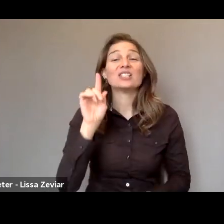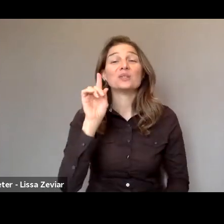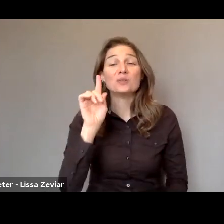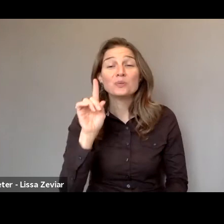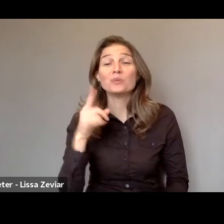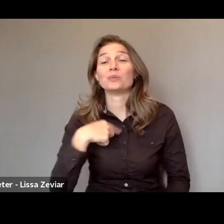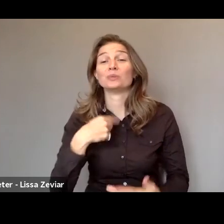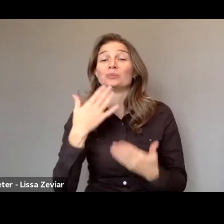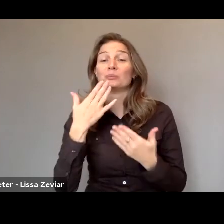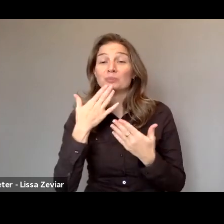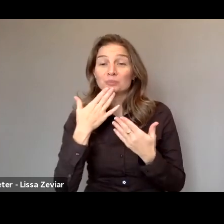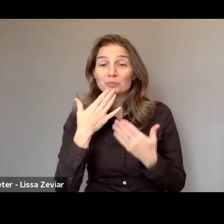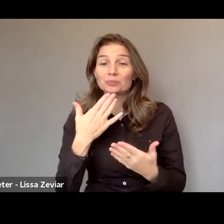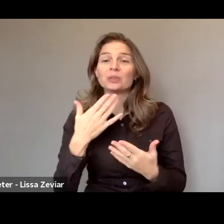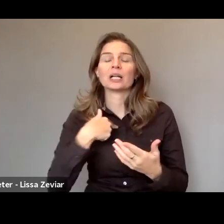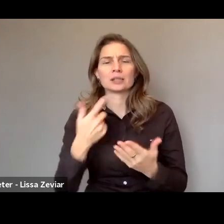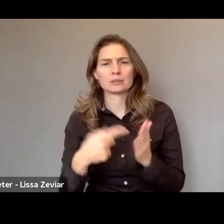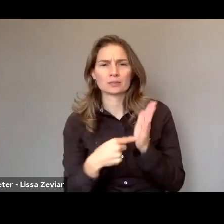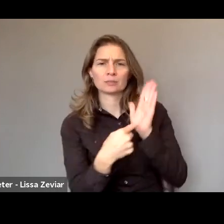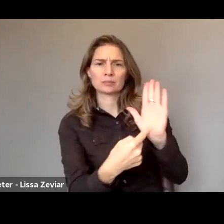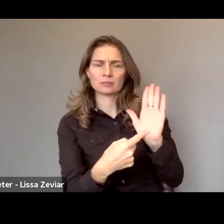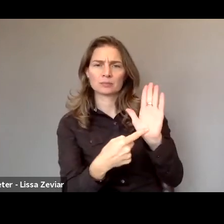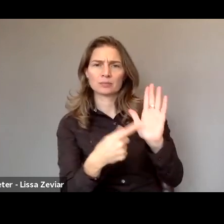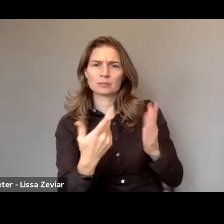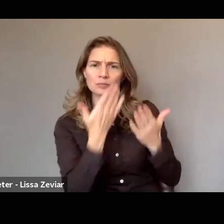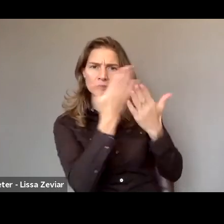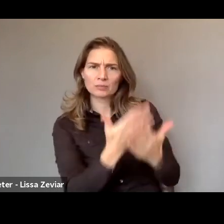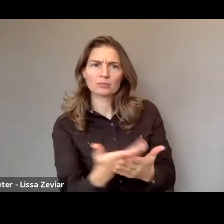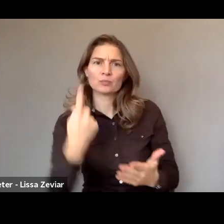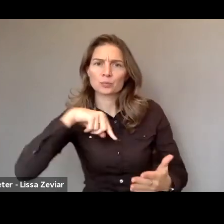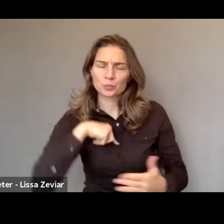We're fighting for a feminist Europe for 30 years now.